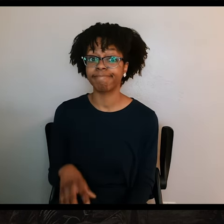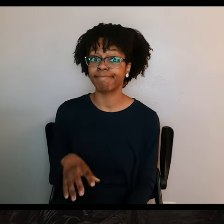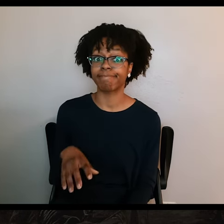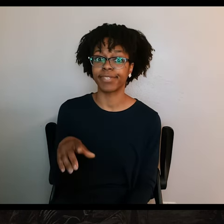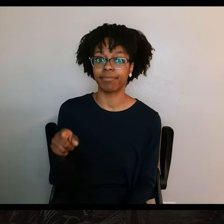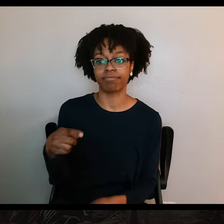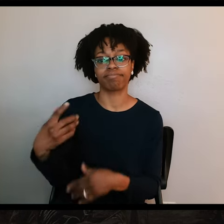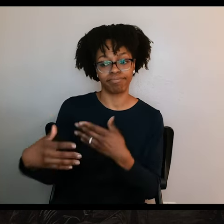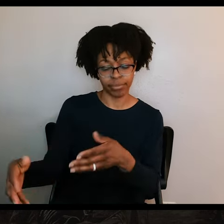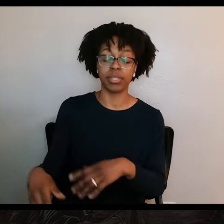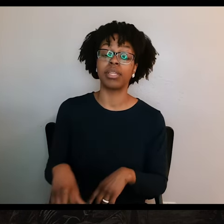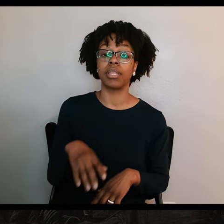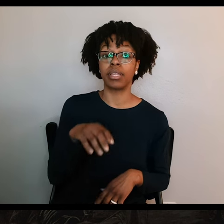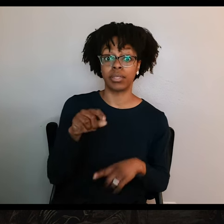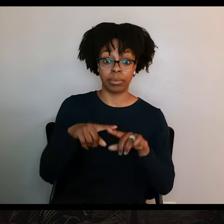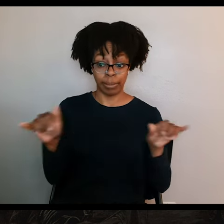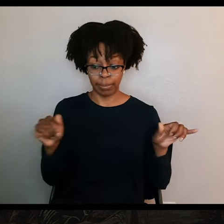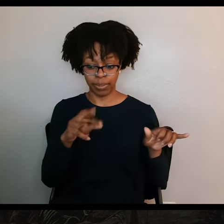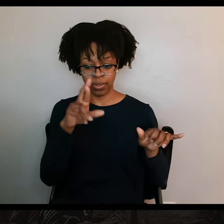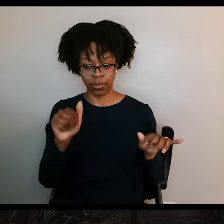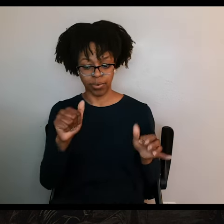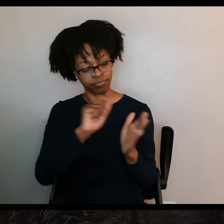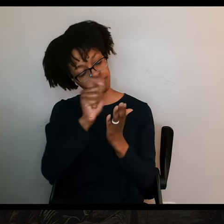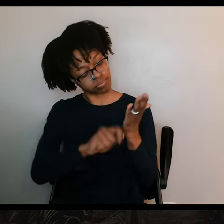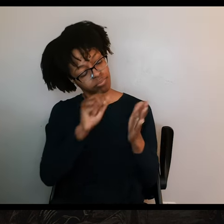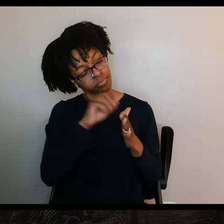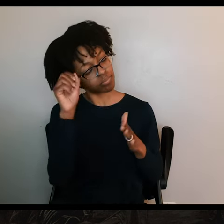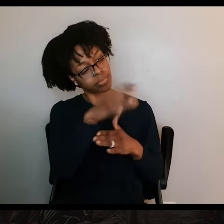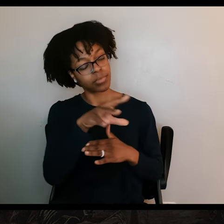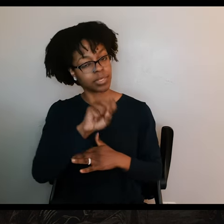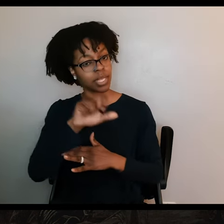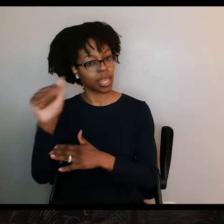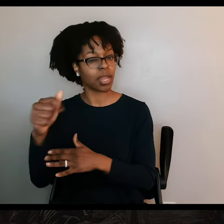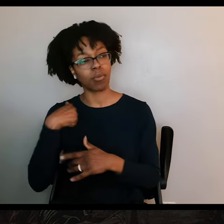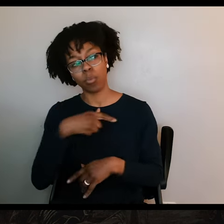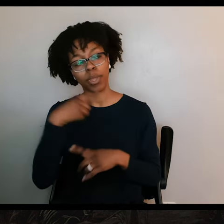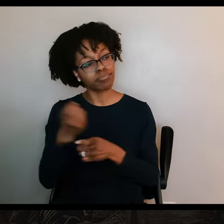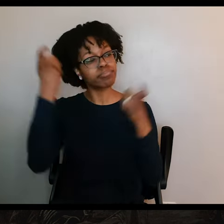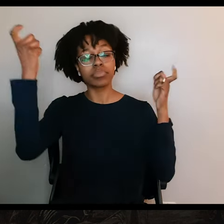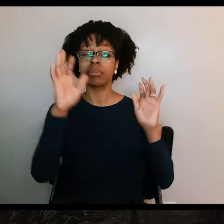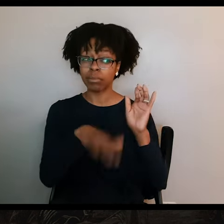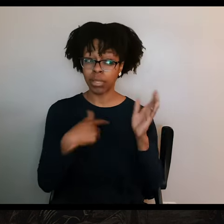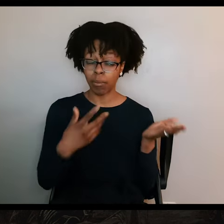While all of that was going on, Urrea wrote to Santa Anna, telling him about the great victory and strongly recommending that Fannin's men be treated